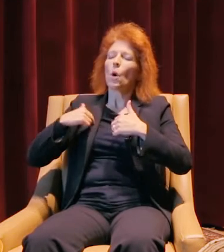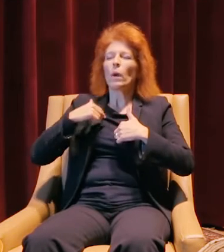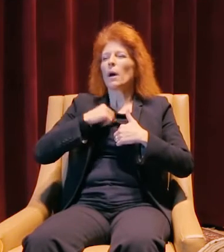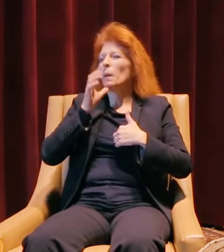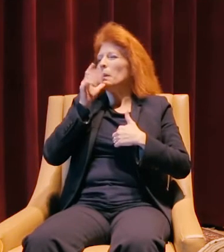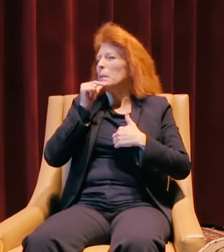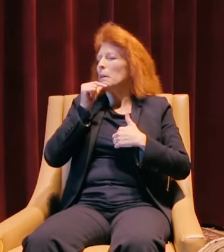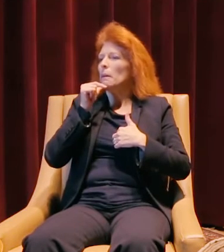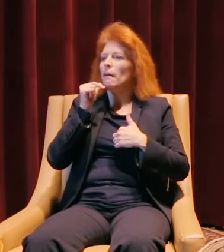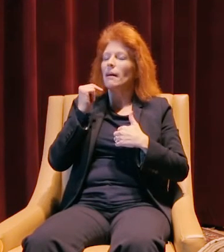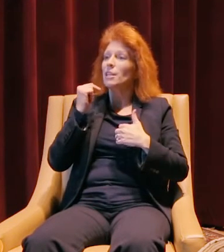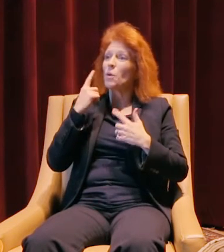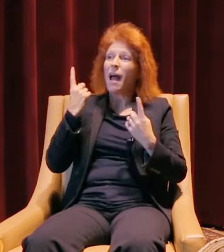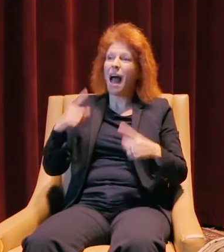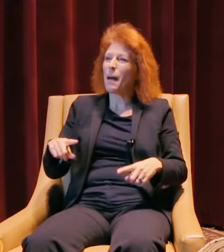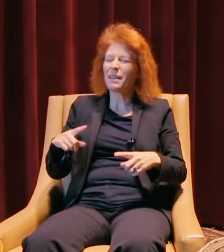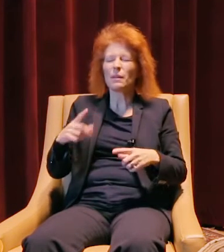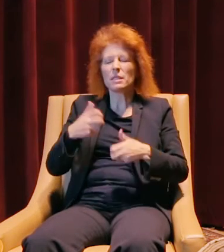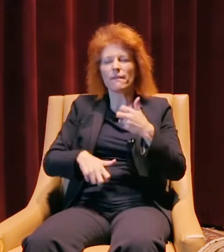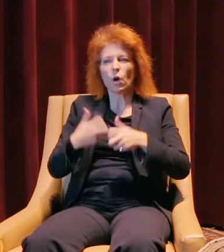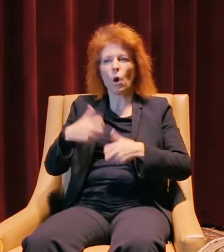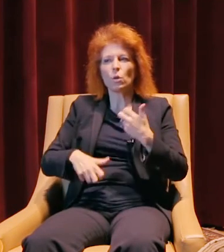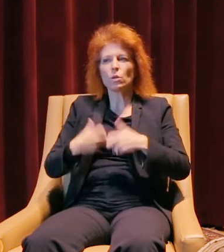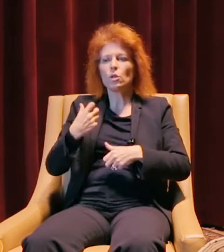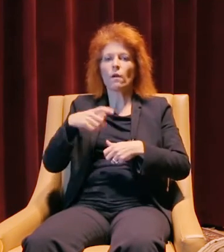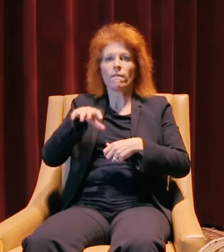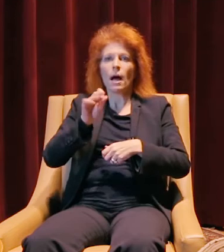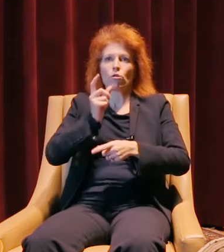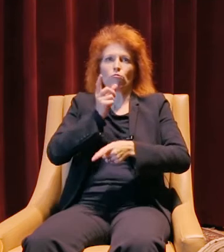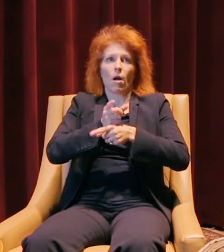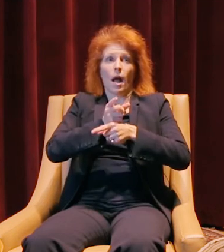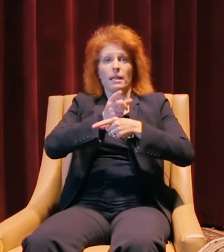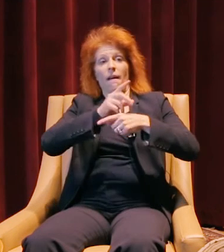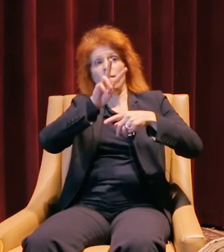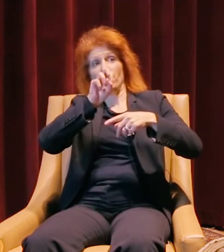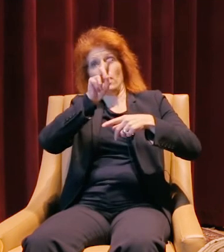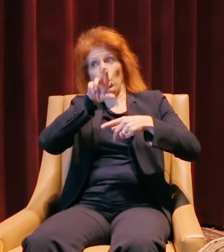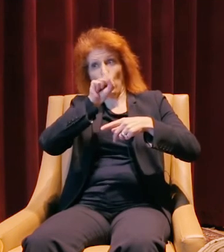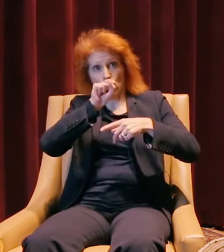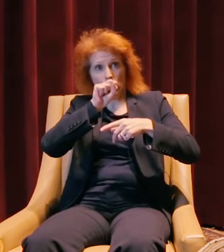The domino effect was very difficult. Finding the right set of vendors to work with, the right partners,